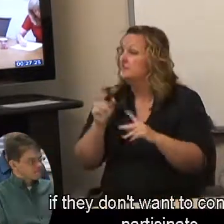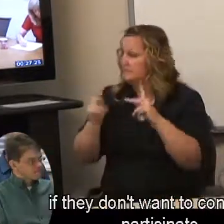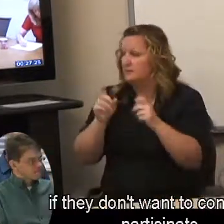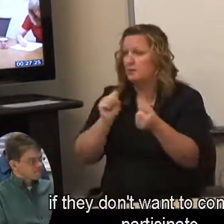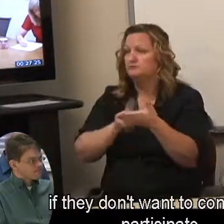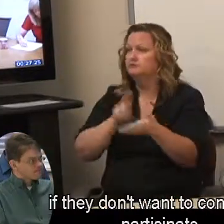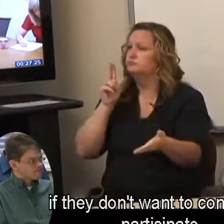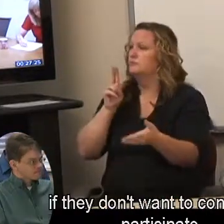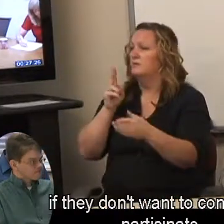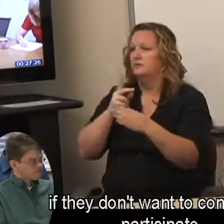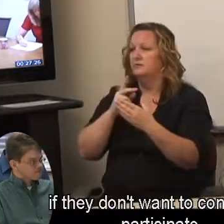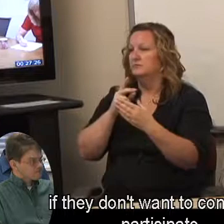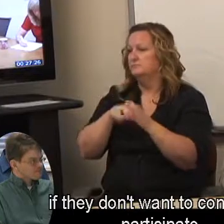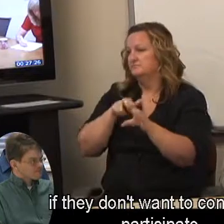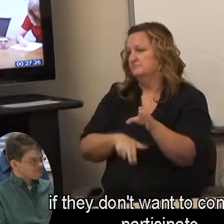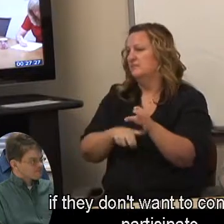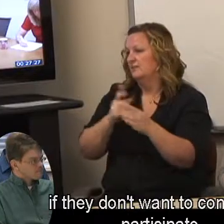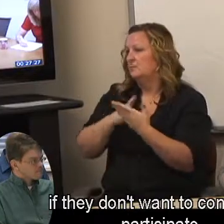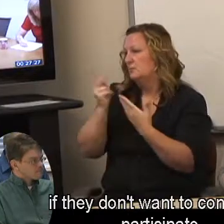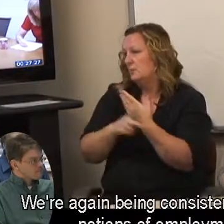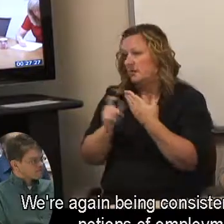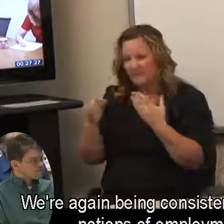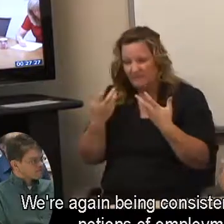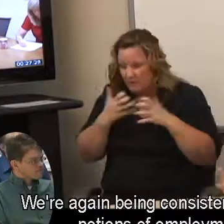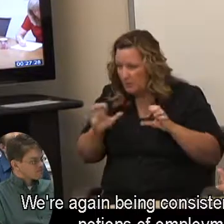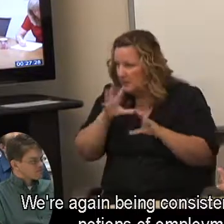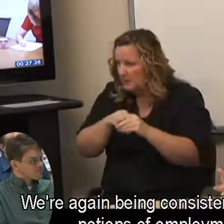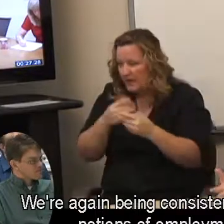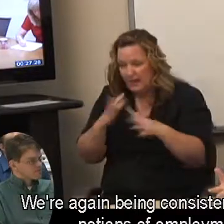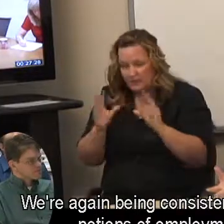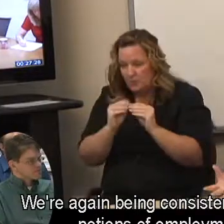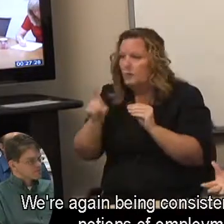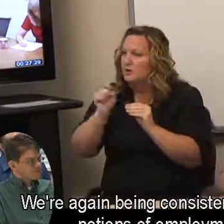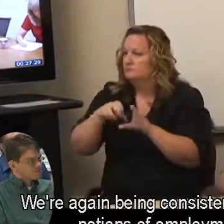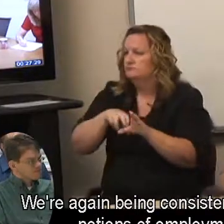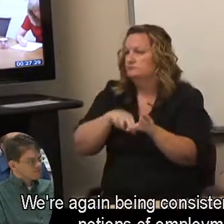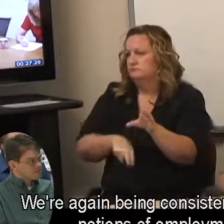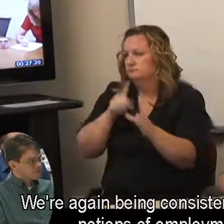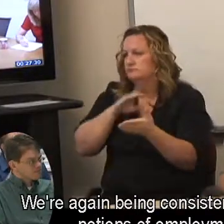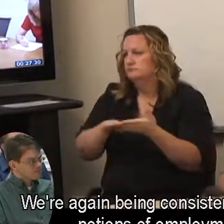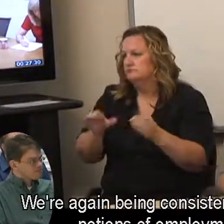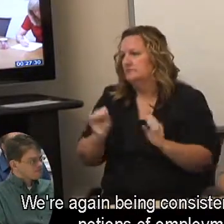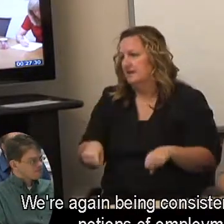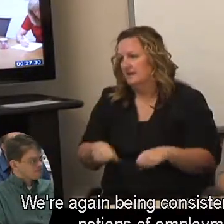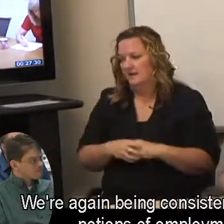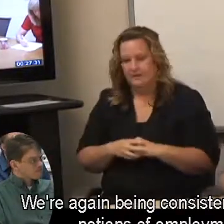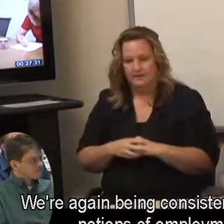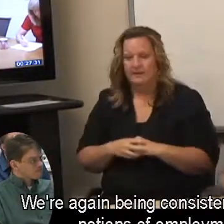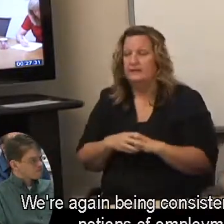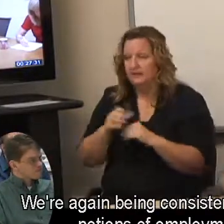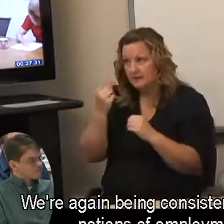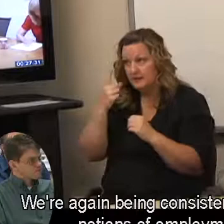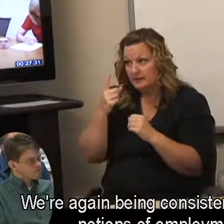if they don't want to continue to participate. We're again being consistent with your notions of employment